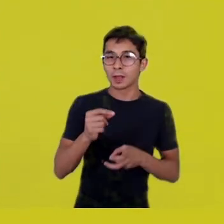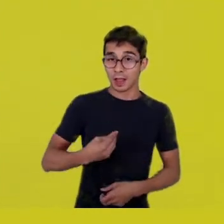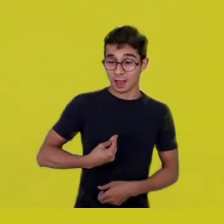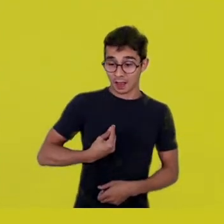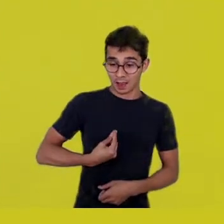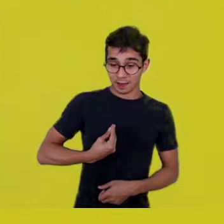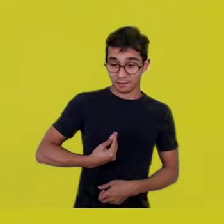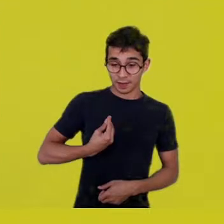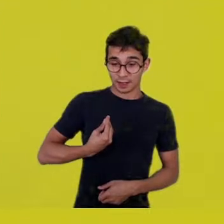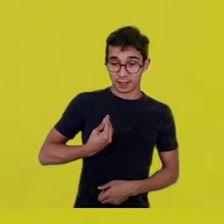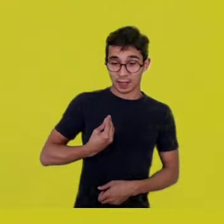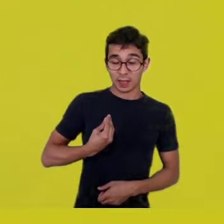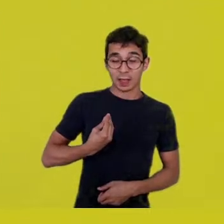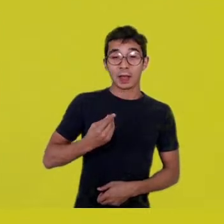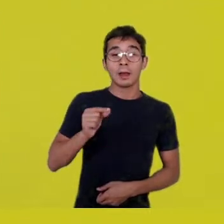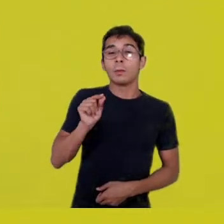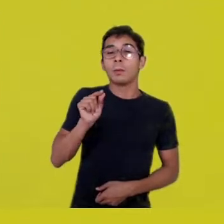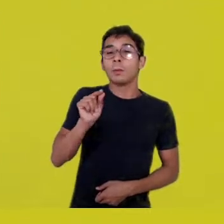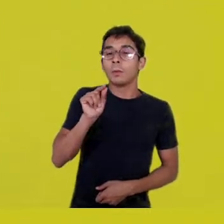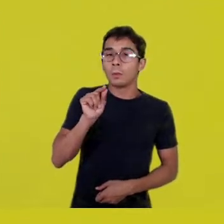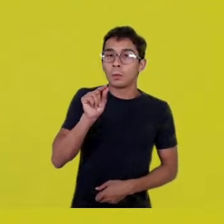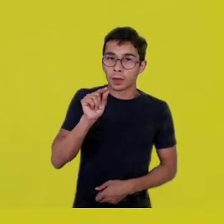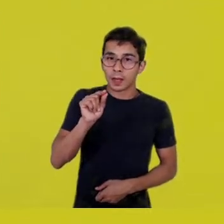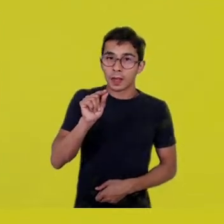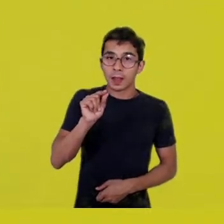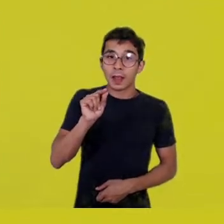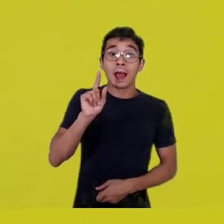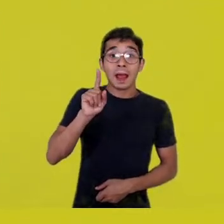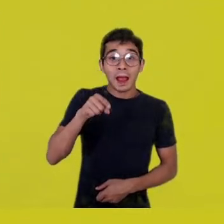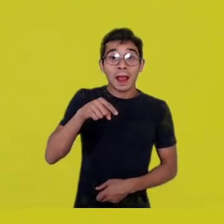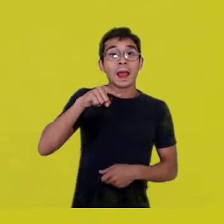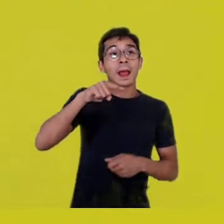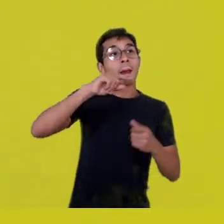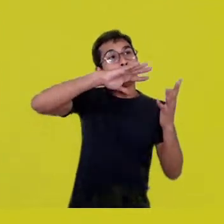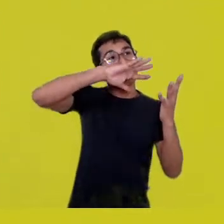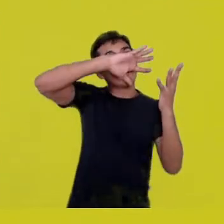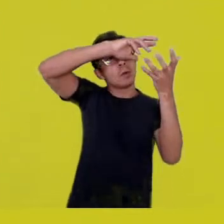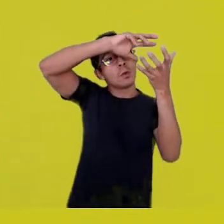and this experience of life as a cosmic dance